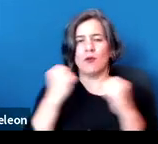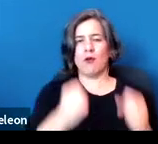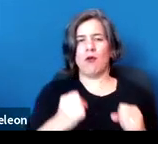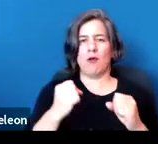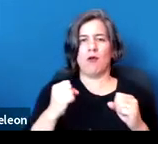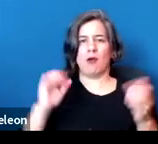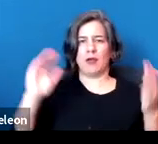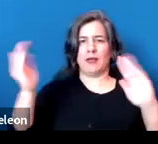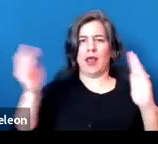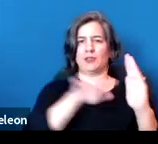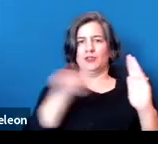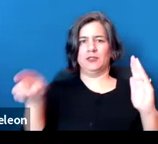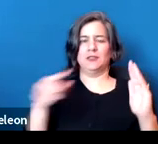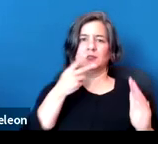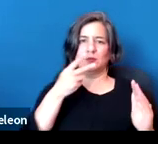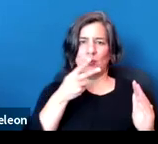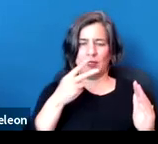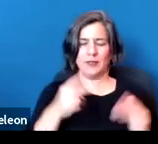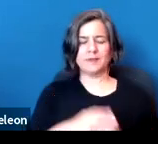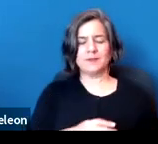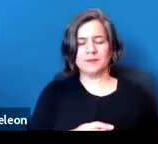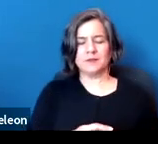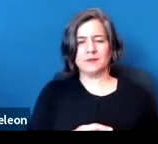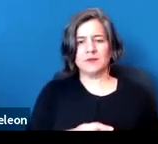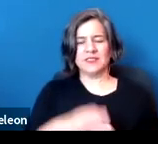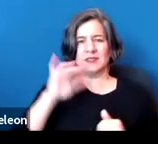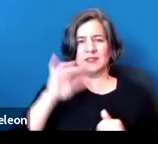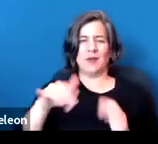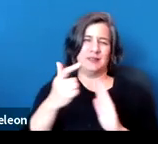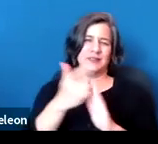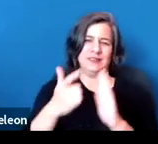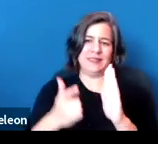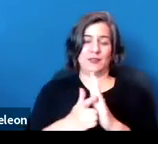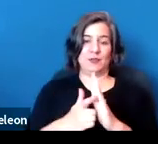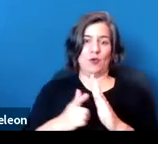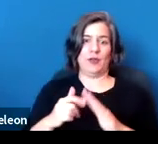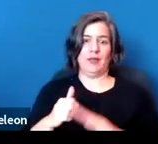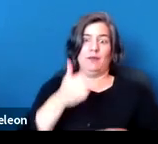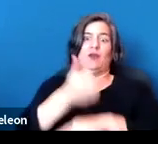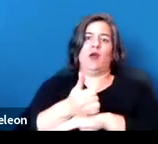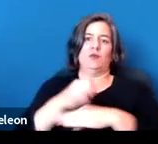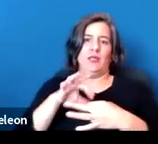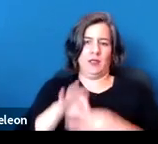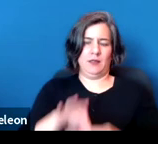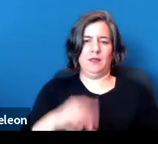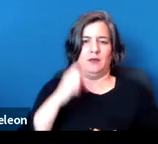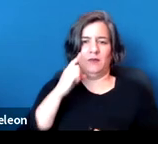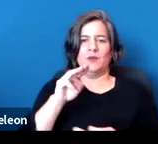not just because that was the statutory grounding for the miscellaneous provision